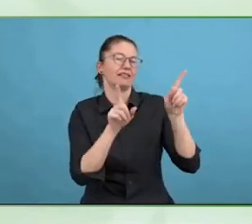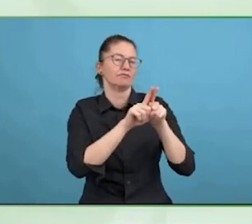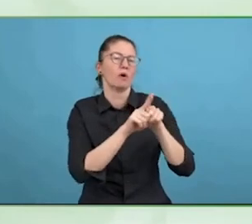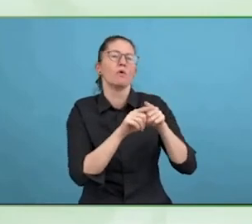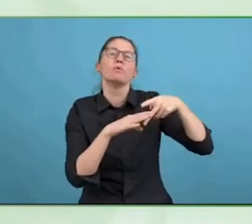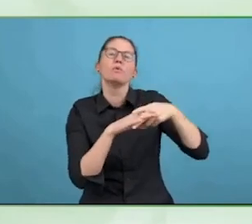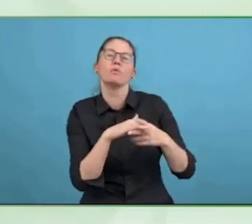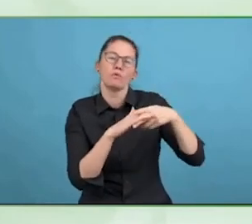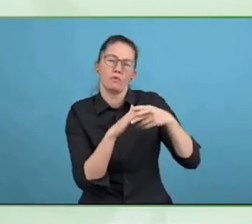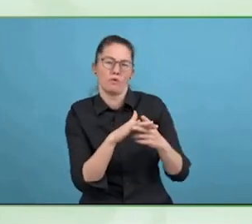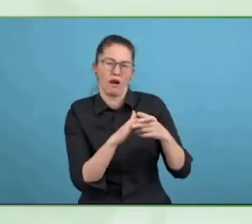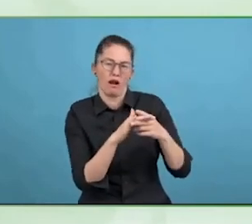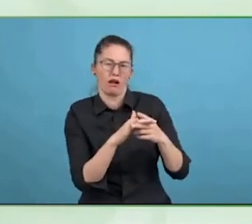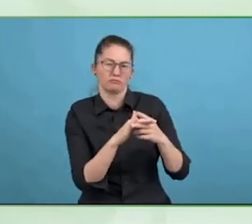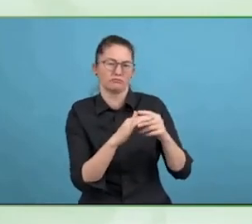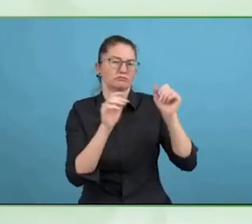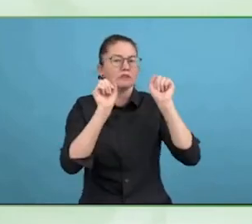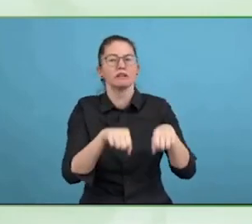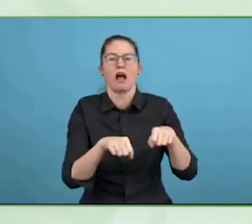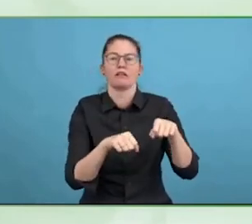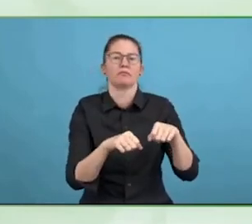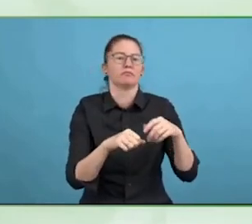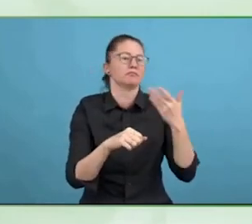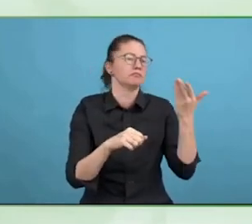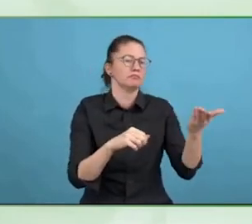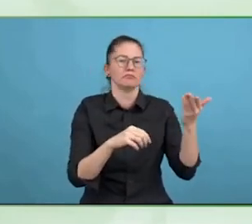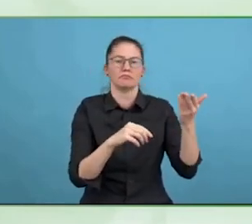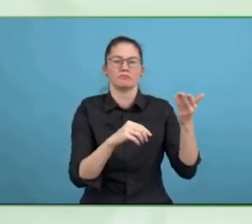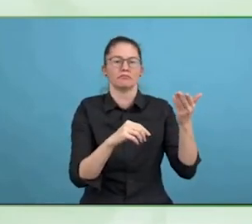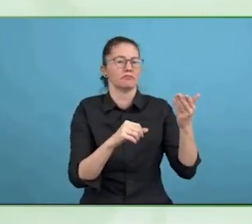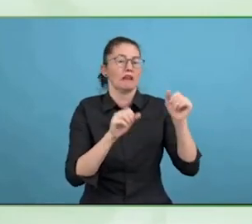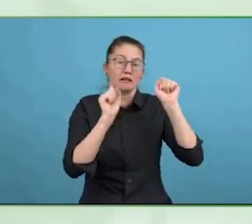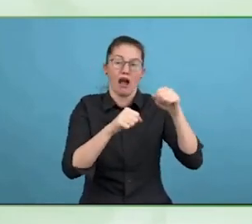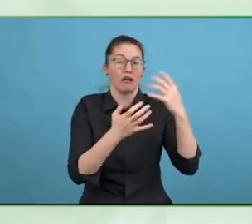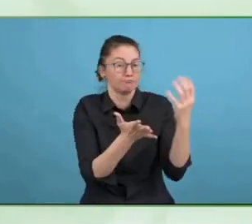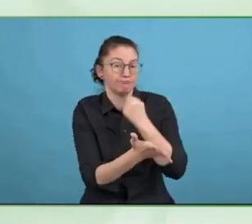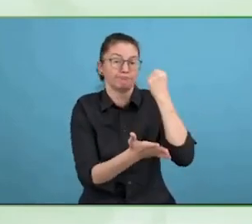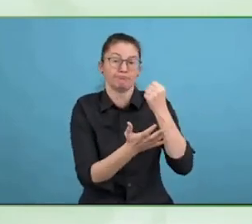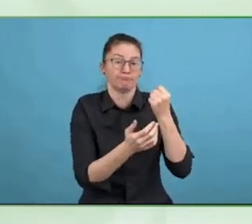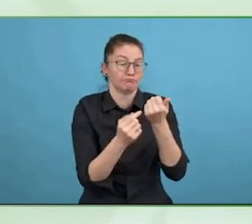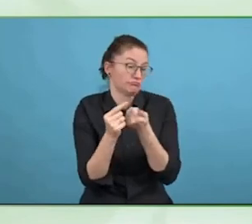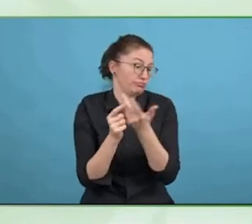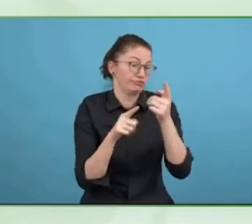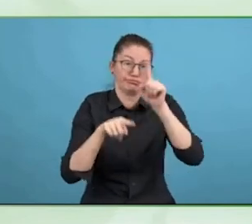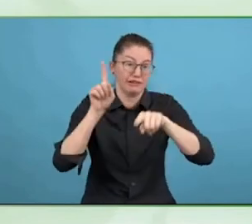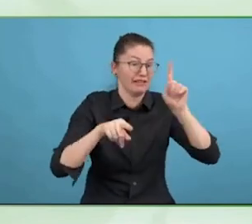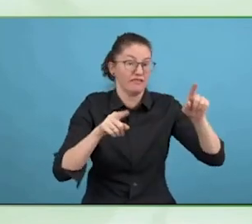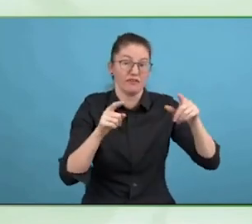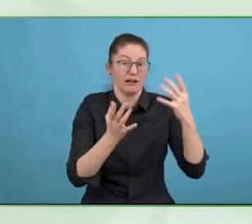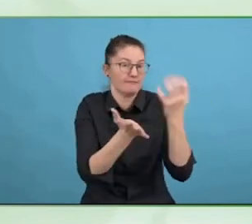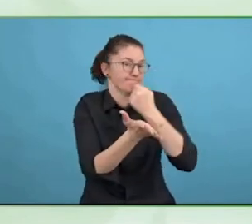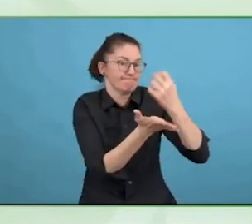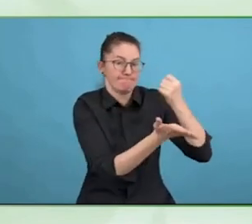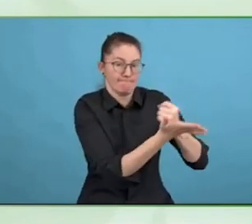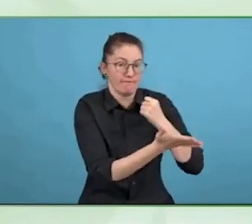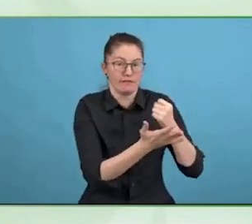imperfect transcript, we put in things like speak ID, nonspeaking elements required for captions.